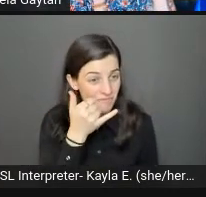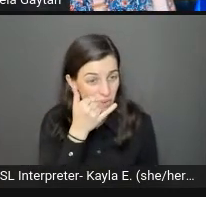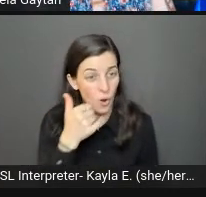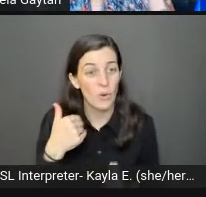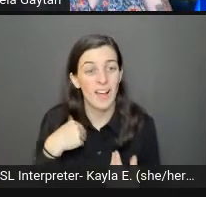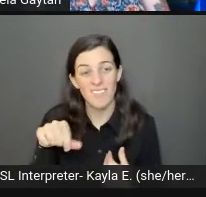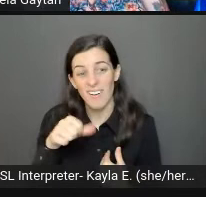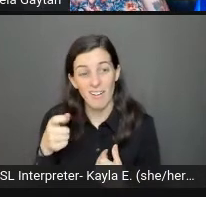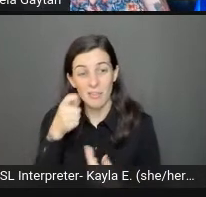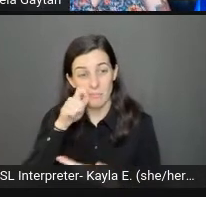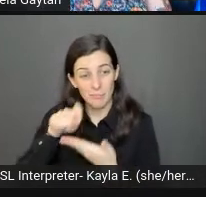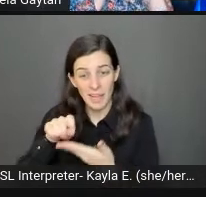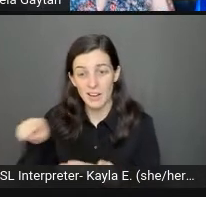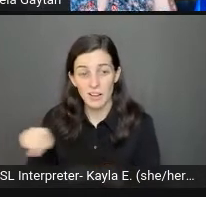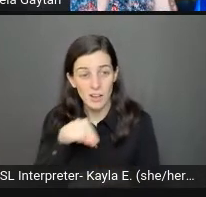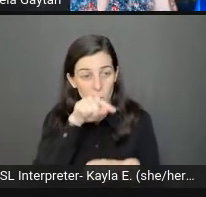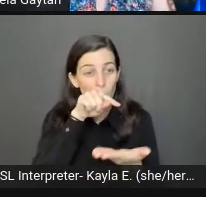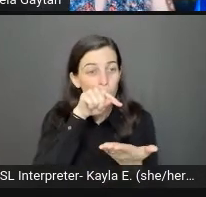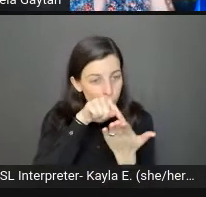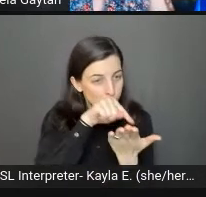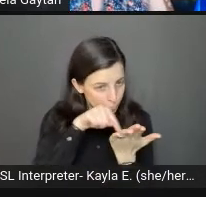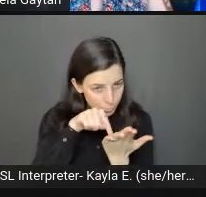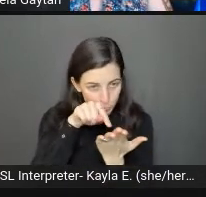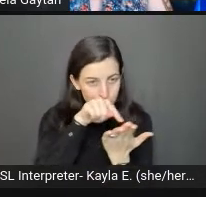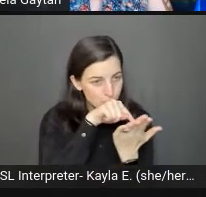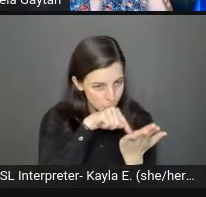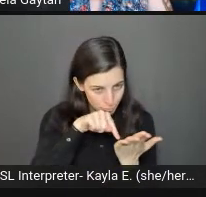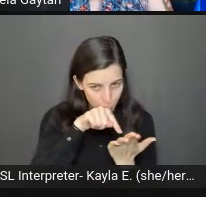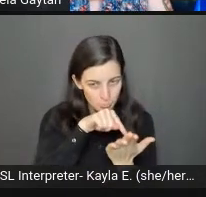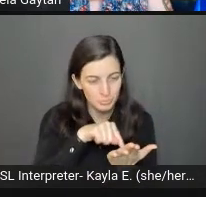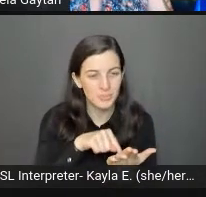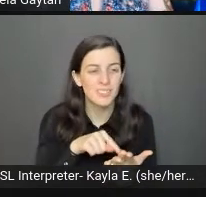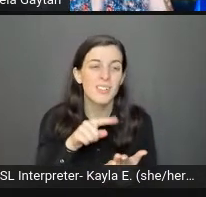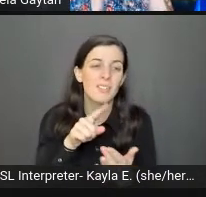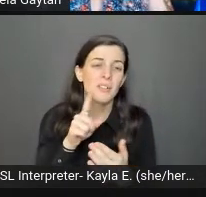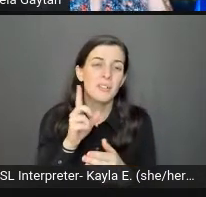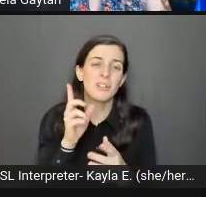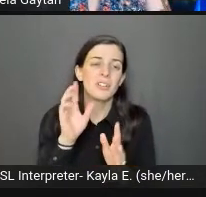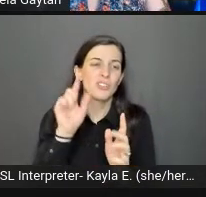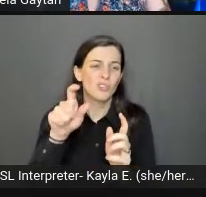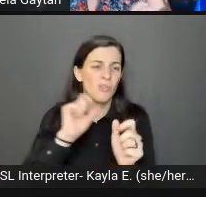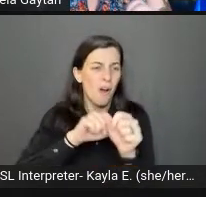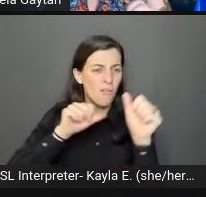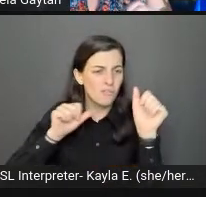Avoid causing the user to excessively scroll and perform navigational clicks.